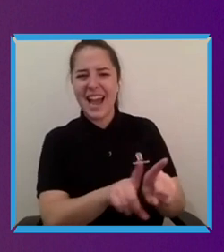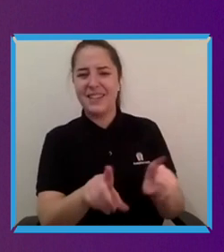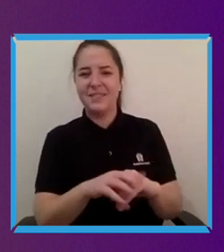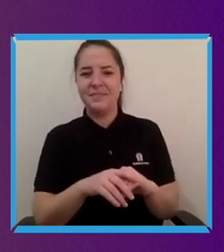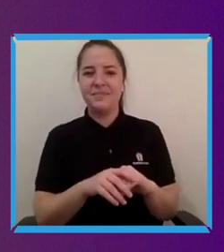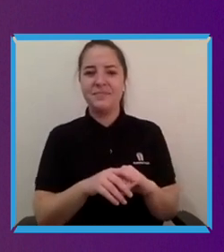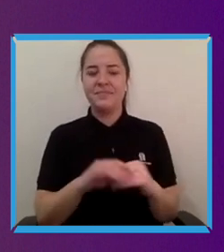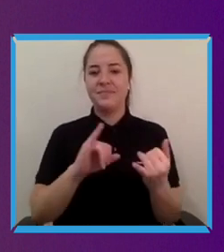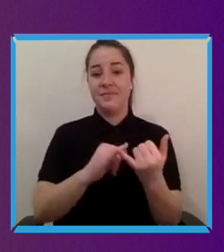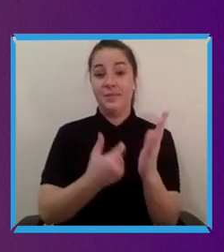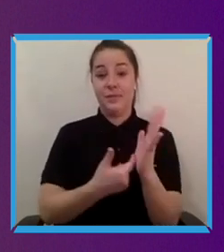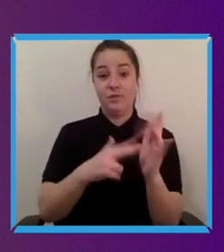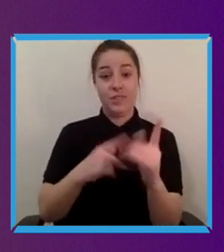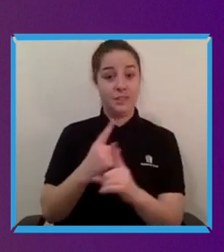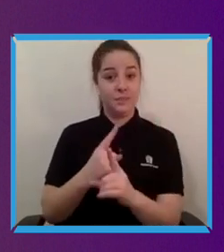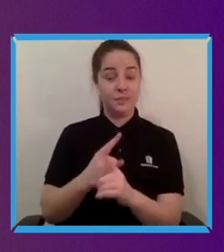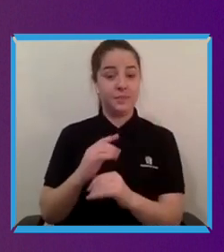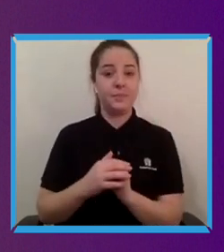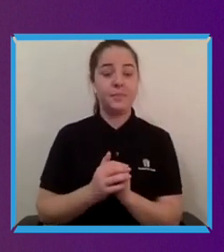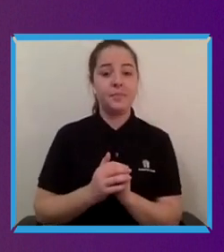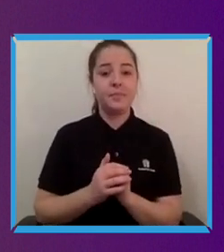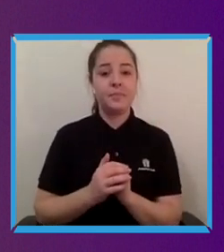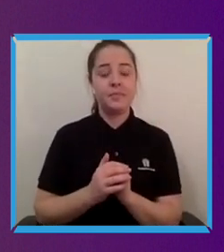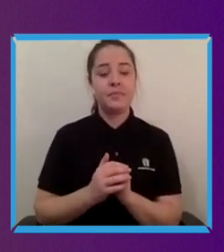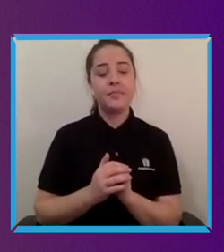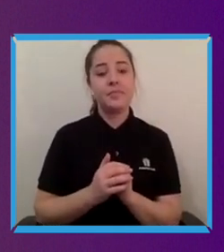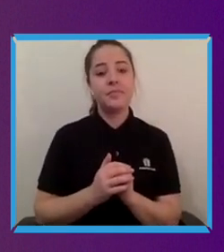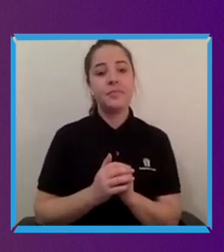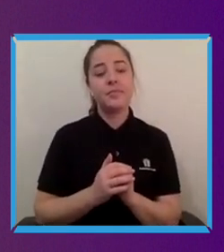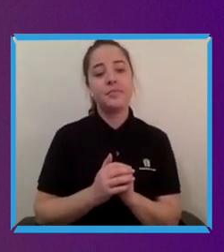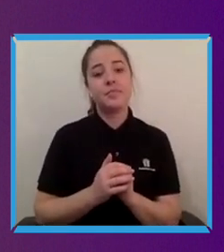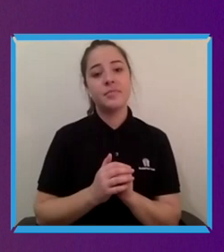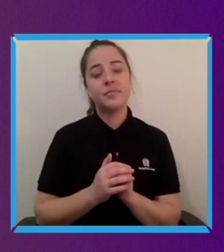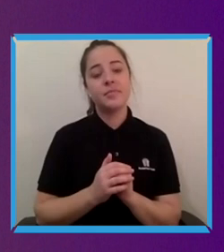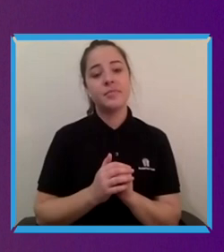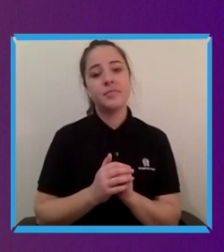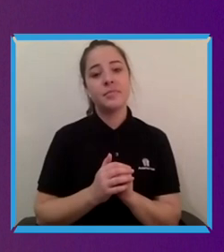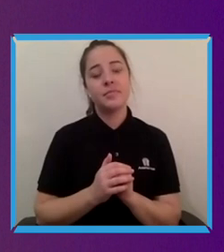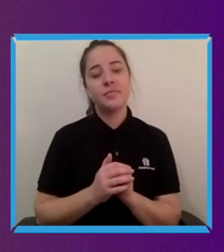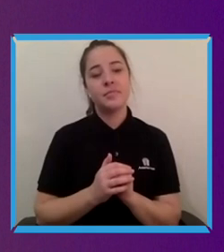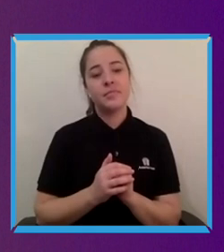level though like coming from sort of the the the heart sort of you know tech tech you know tech land in